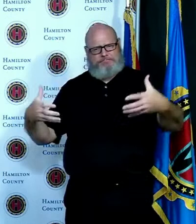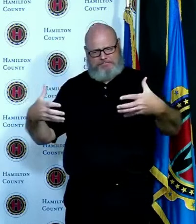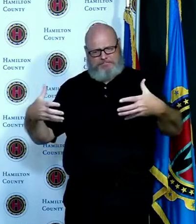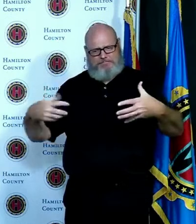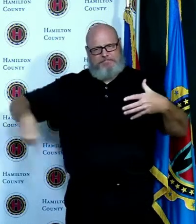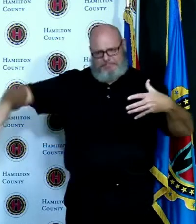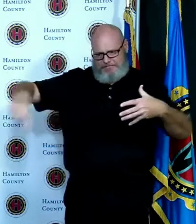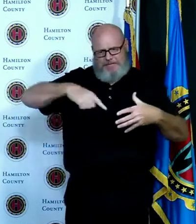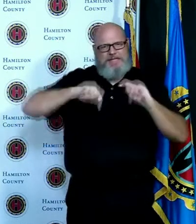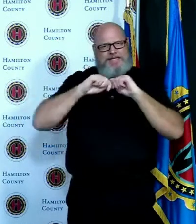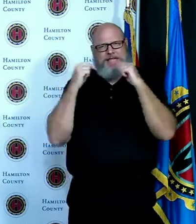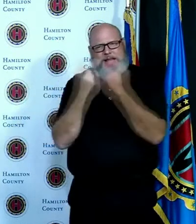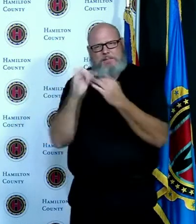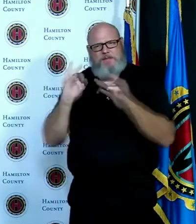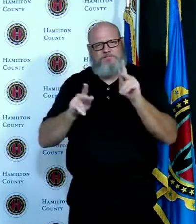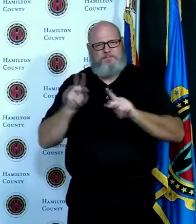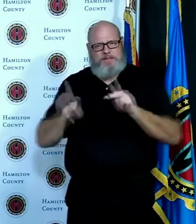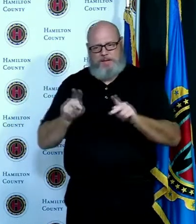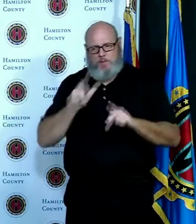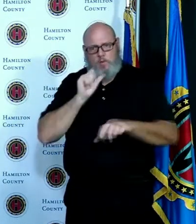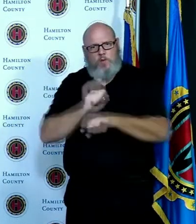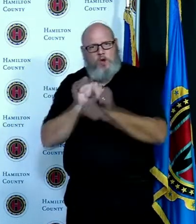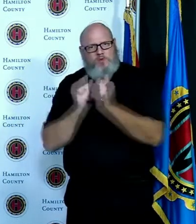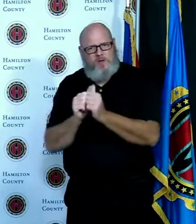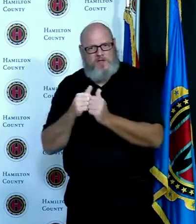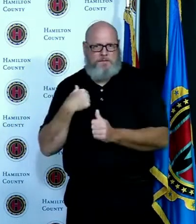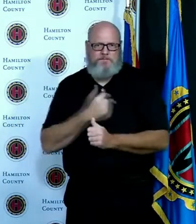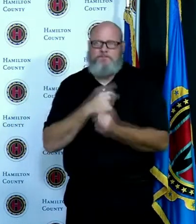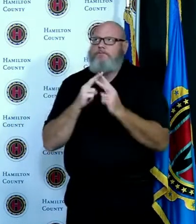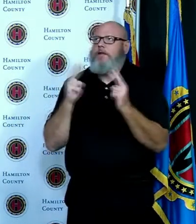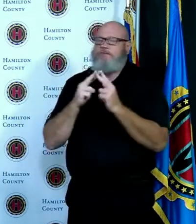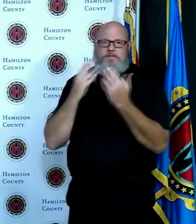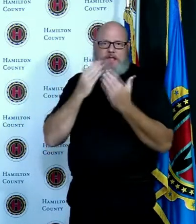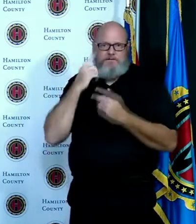all in this together as he has said many times but some of the things that we talked about on the